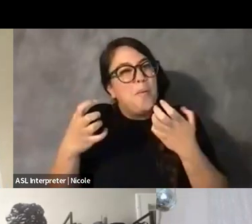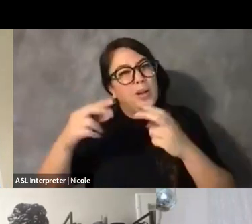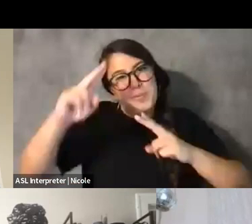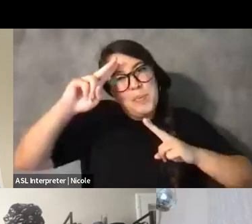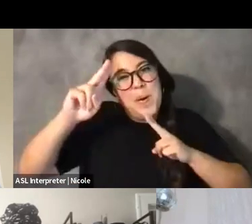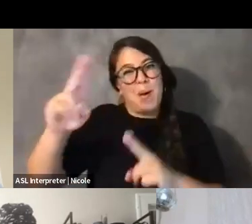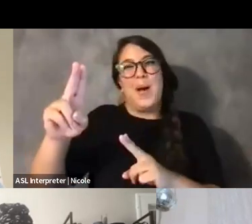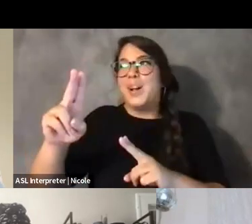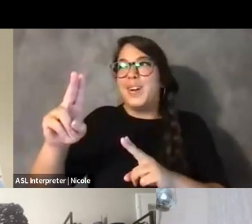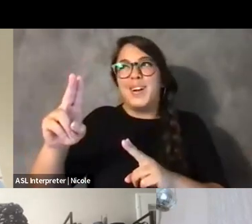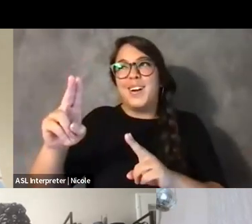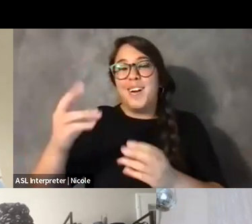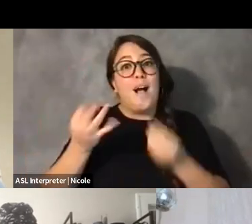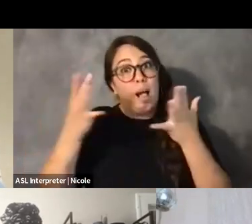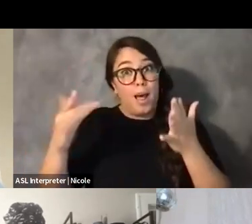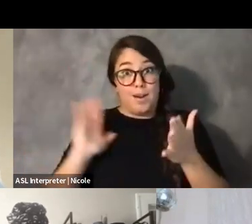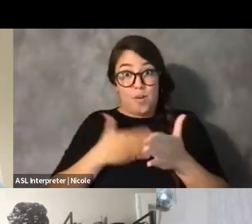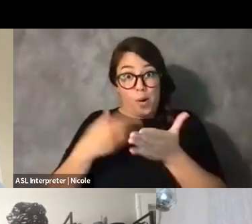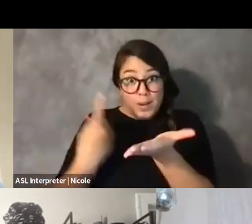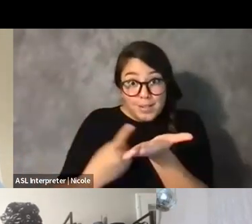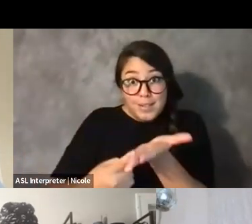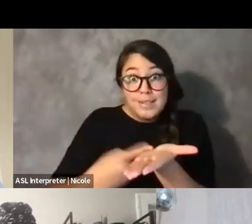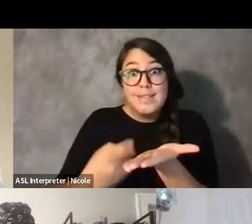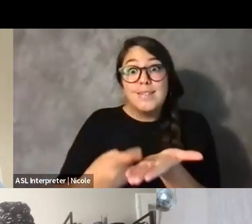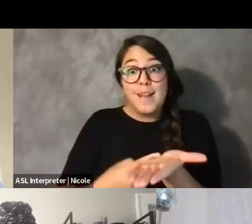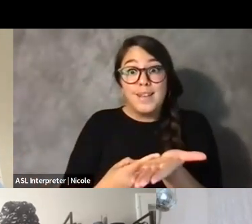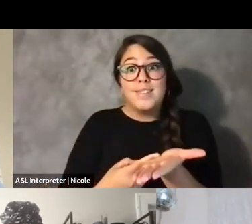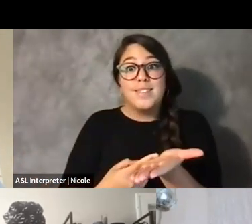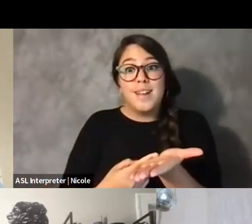I think most of the conversation here is going to lie between the care